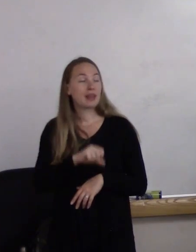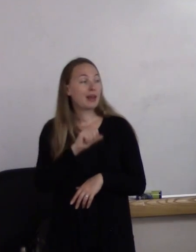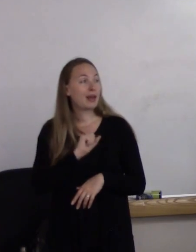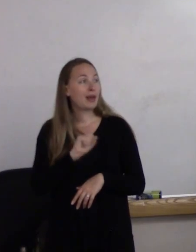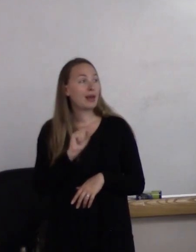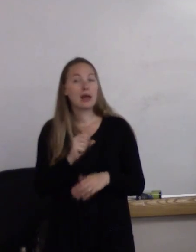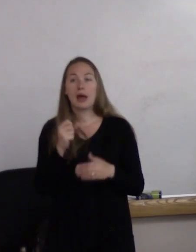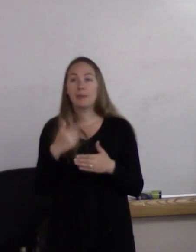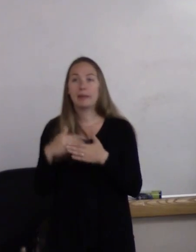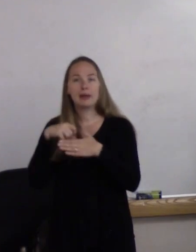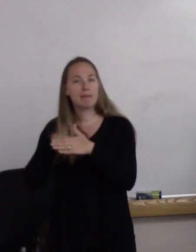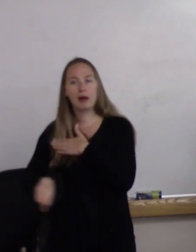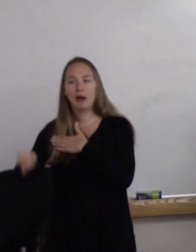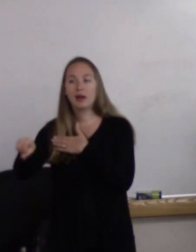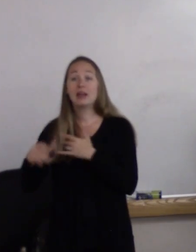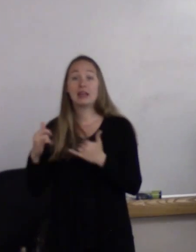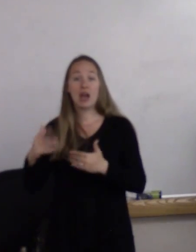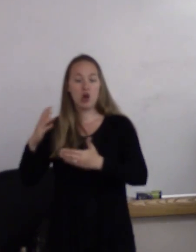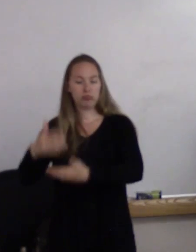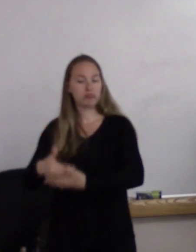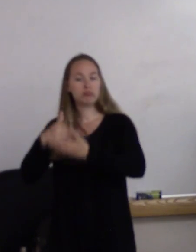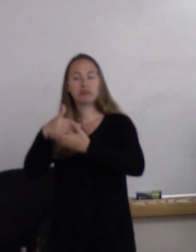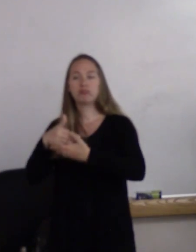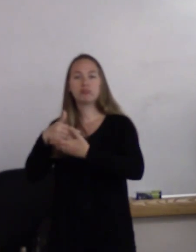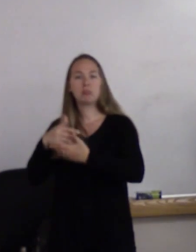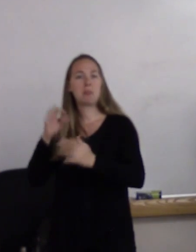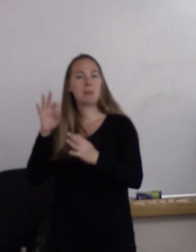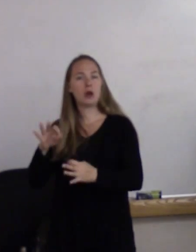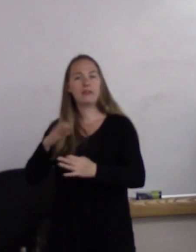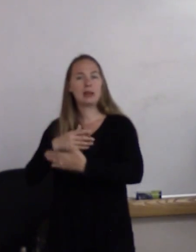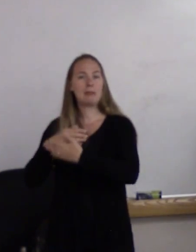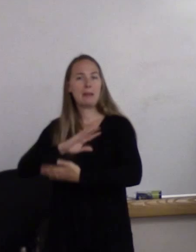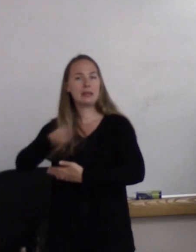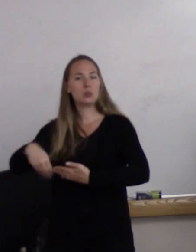This time, she's all swaddled up perfectly. Smiles happy.